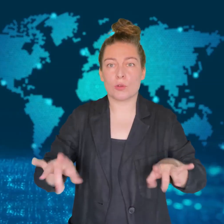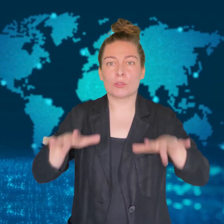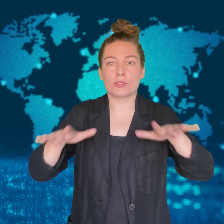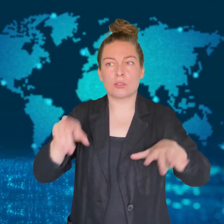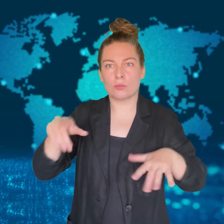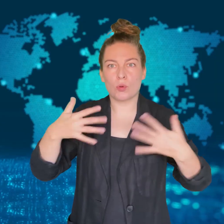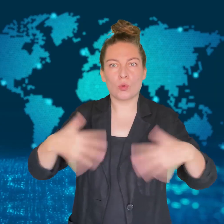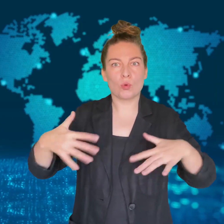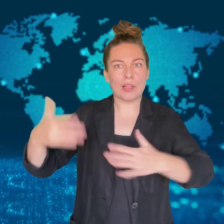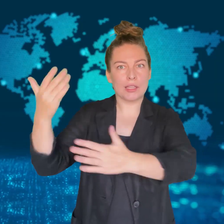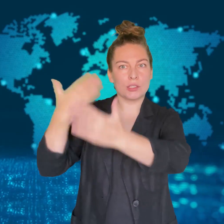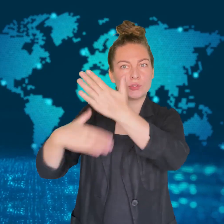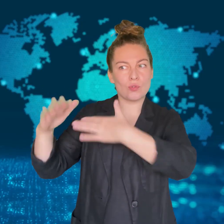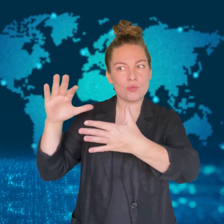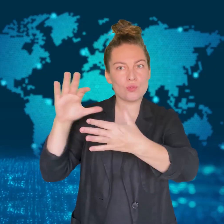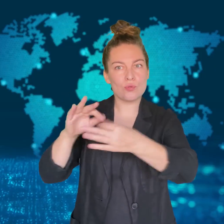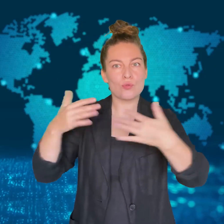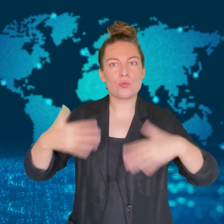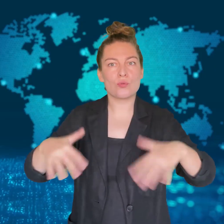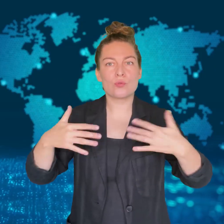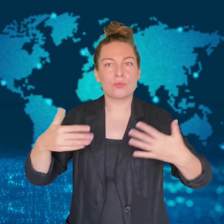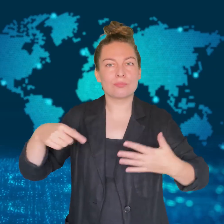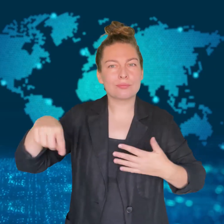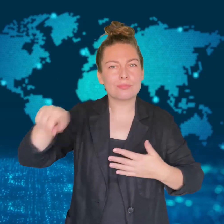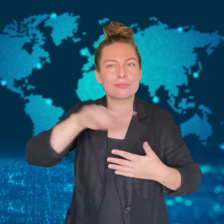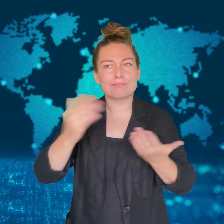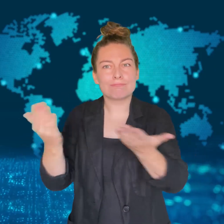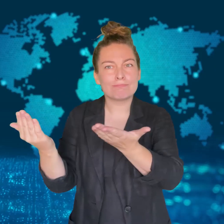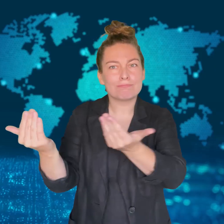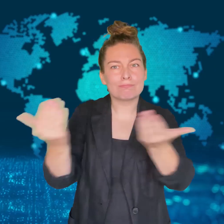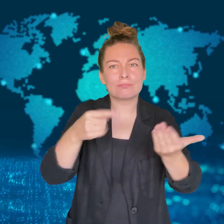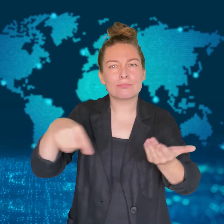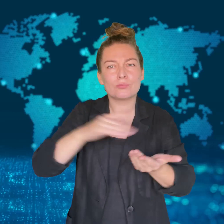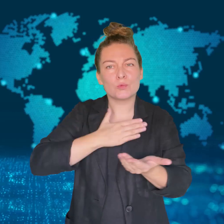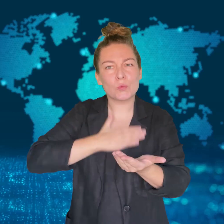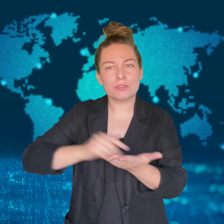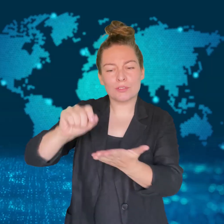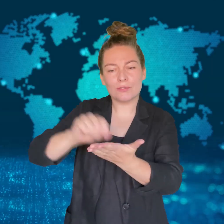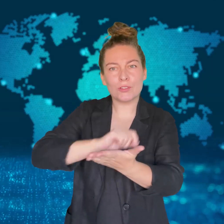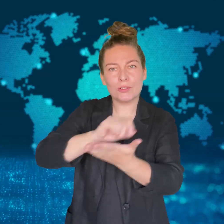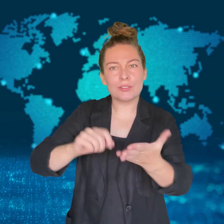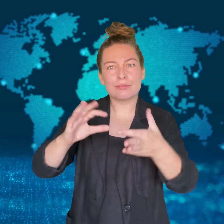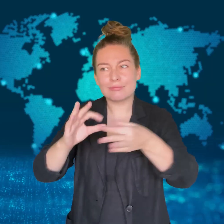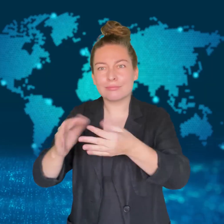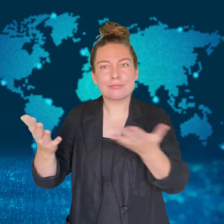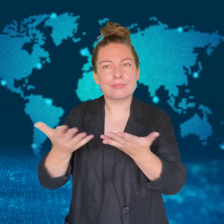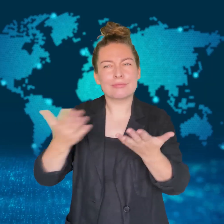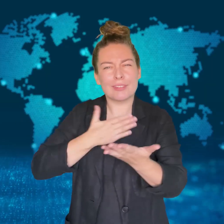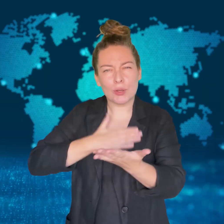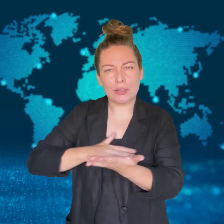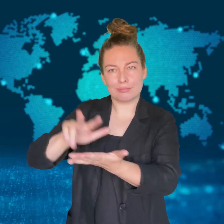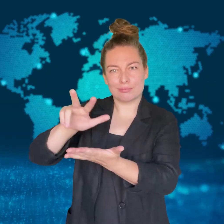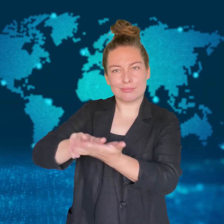[MONIKA]: The majority of Australians voted "no" to